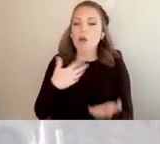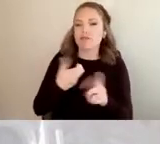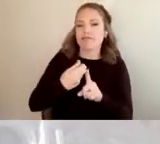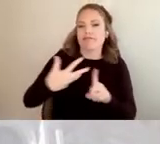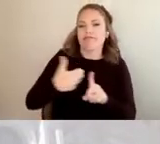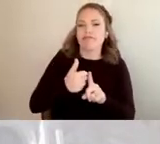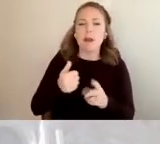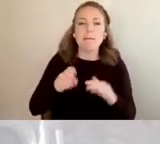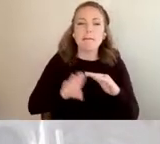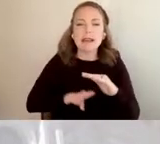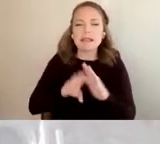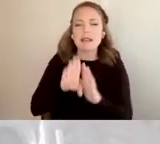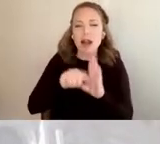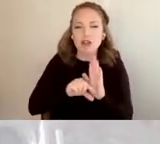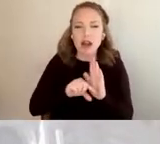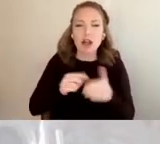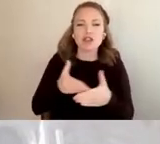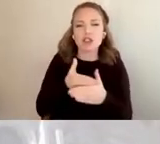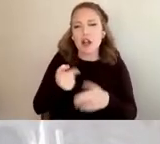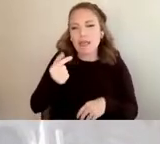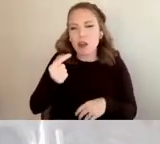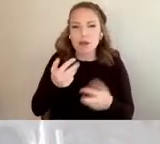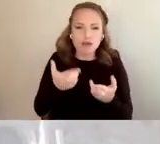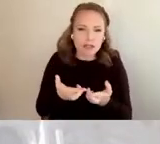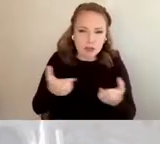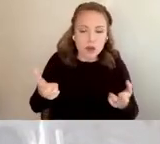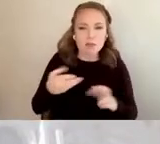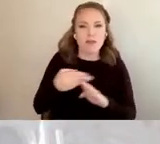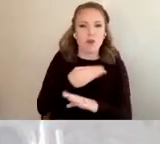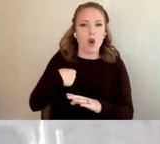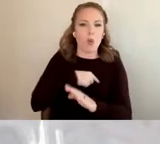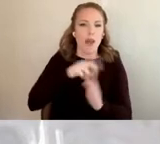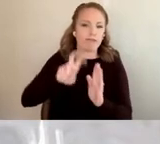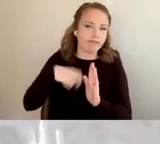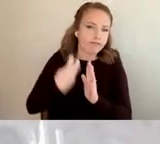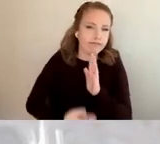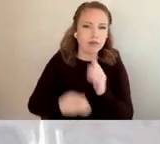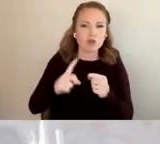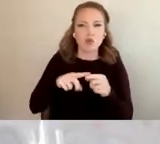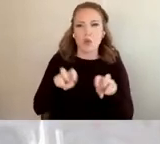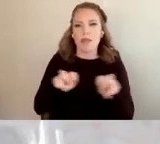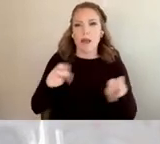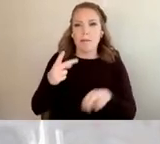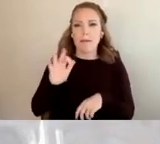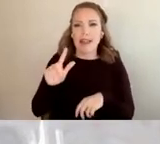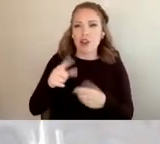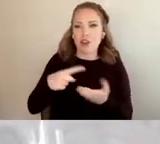little bit of the resources before we dive into the panel discussion today. So that you're equipped in case you have